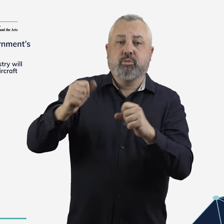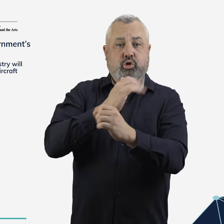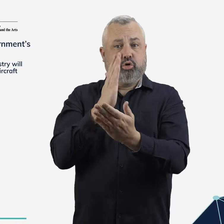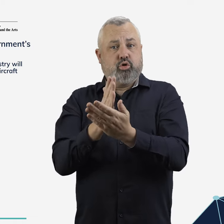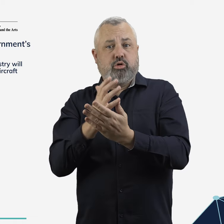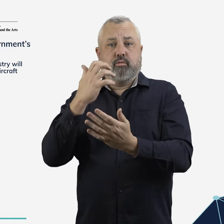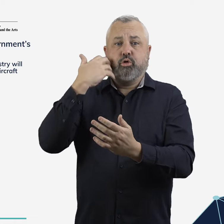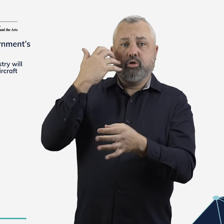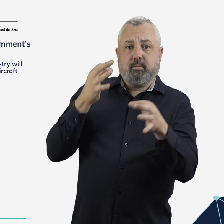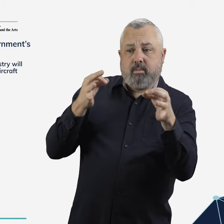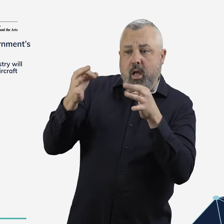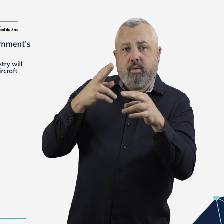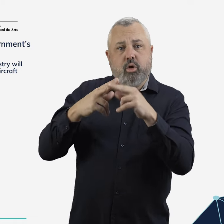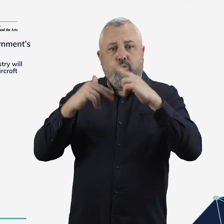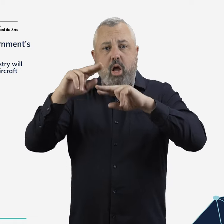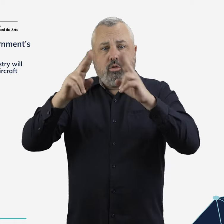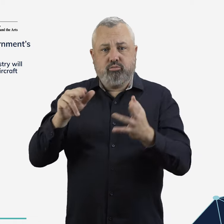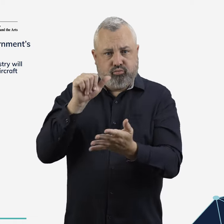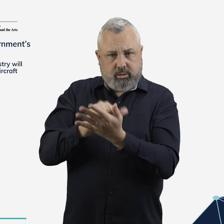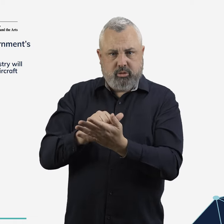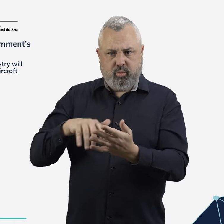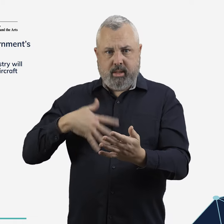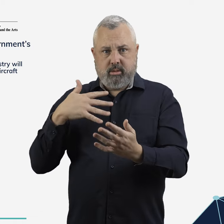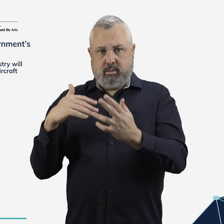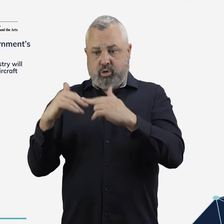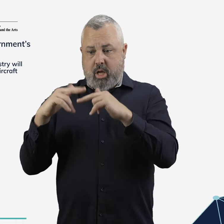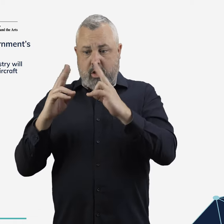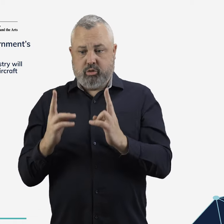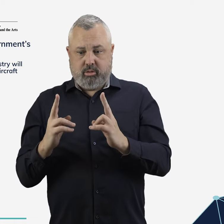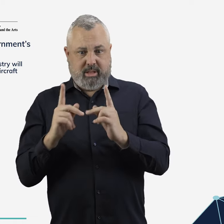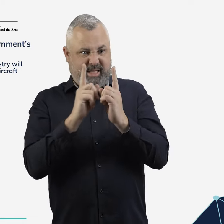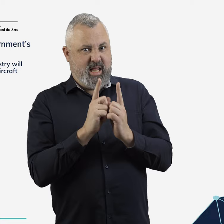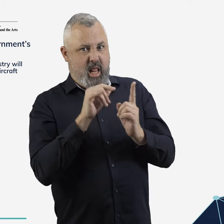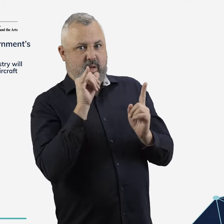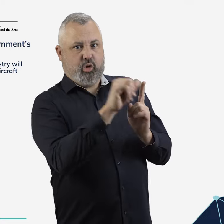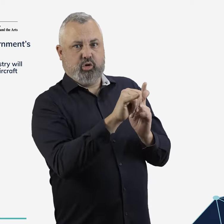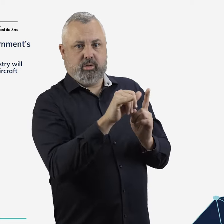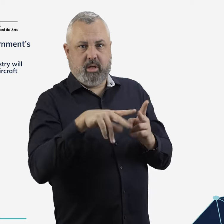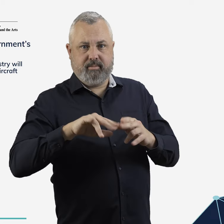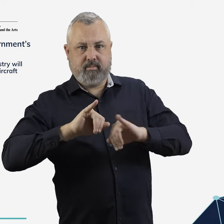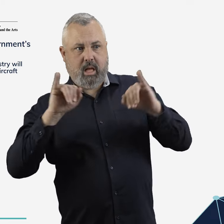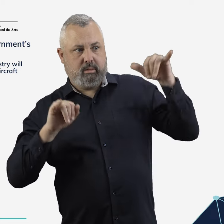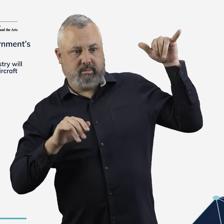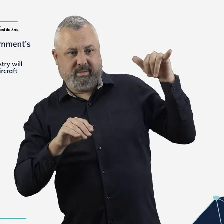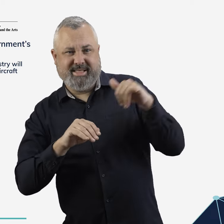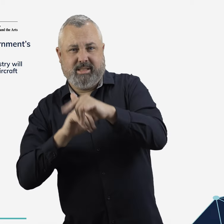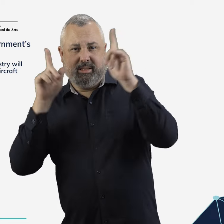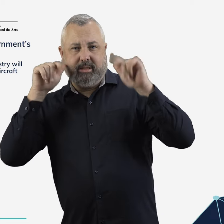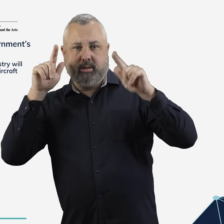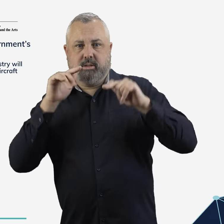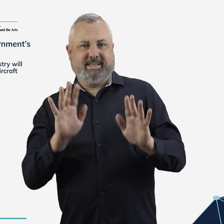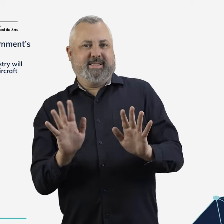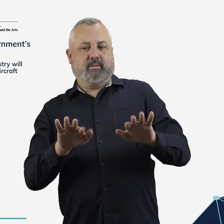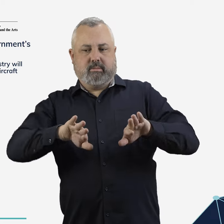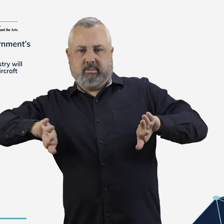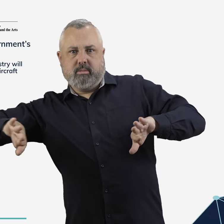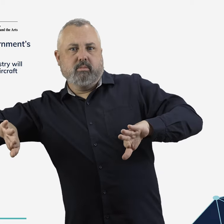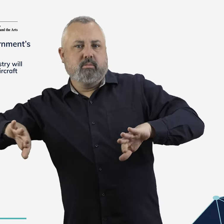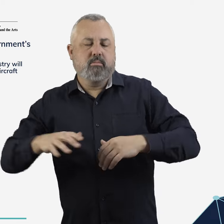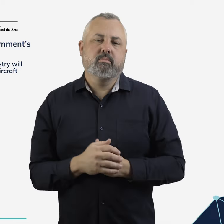improve land use planning processes near airports, including for noise sensitive developments.